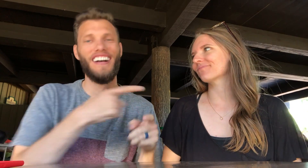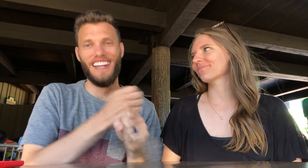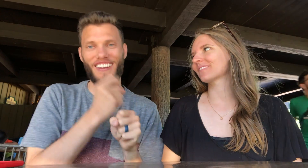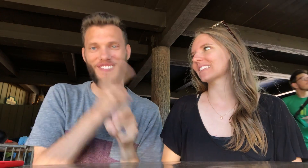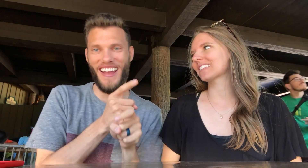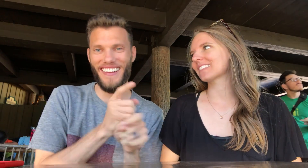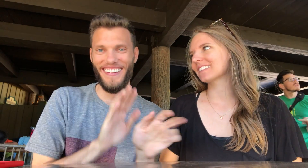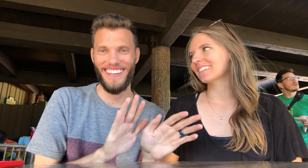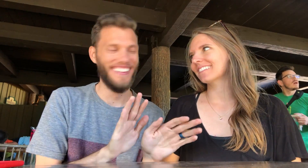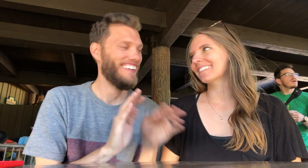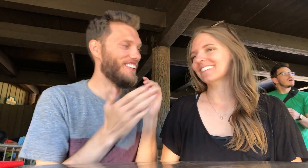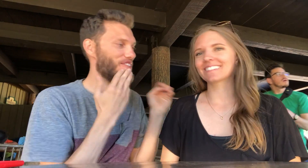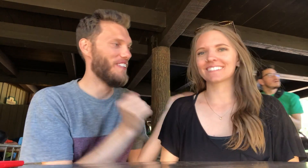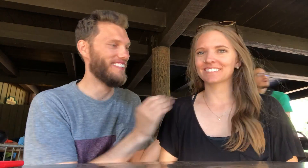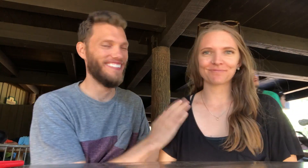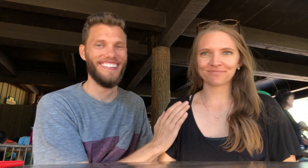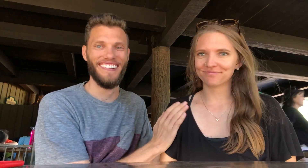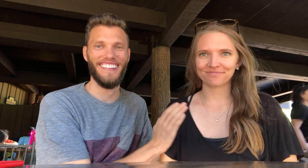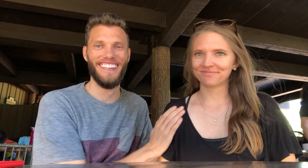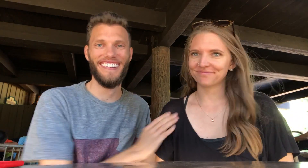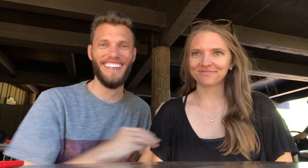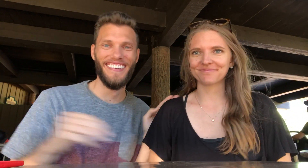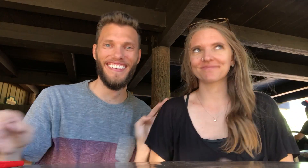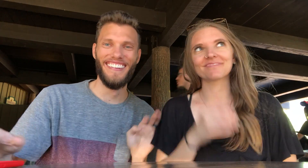But yes, you're right. Good job.